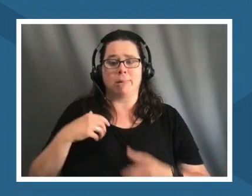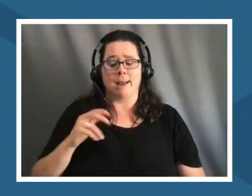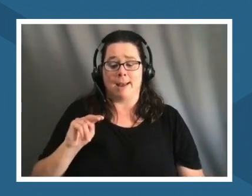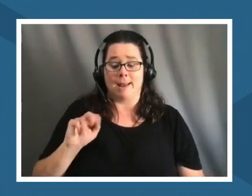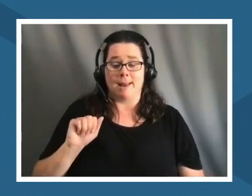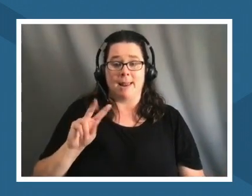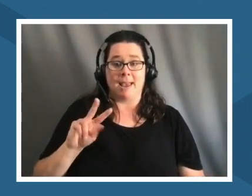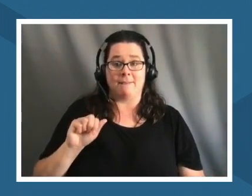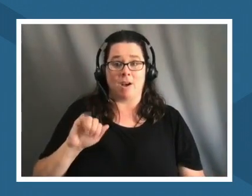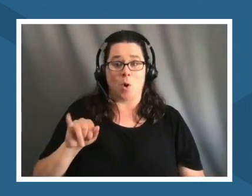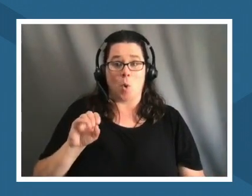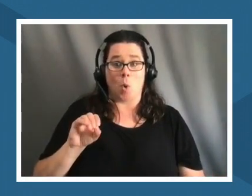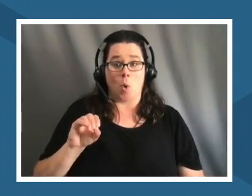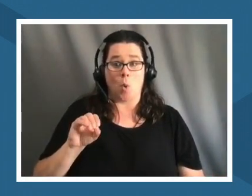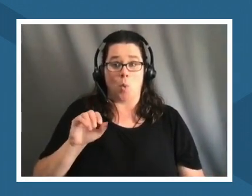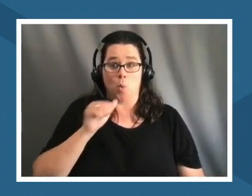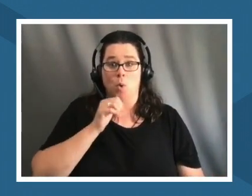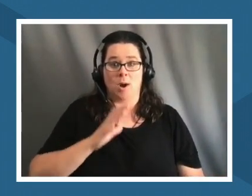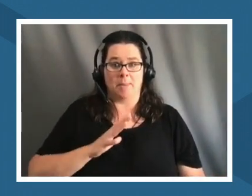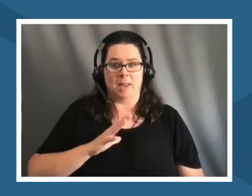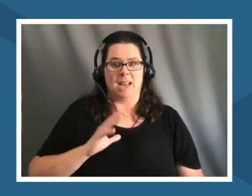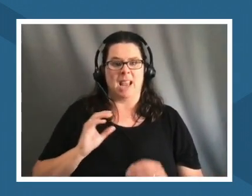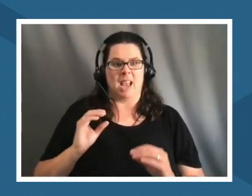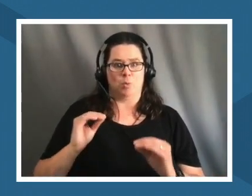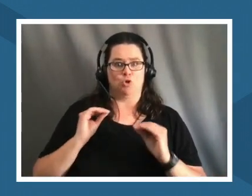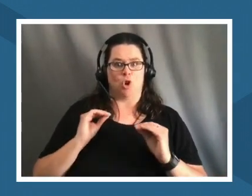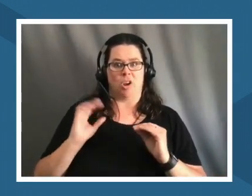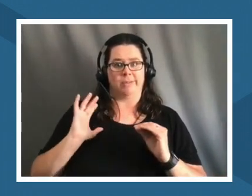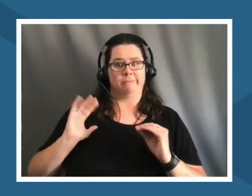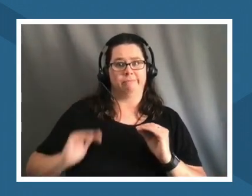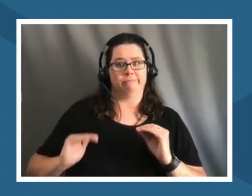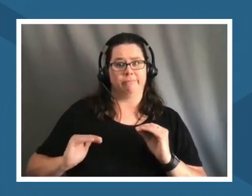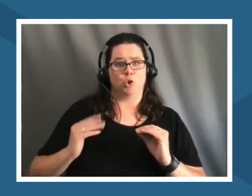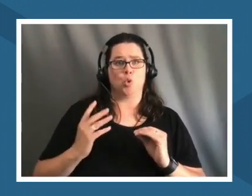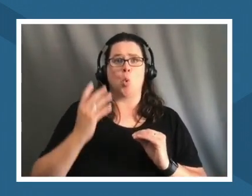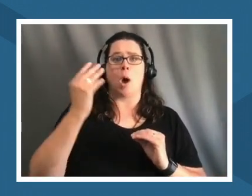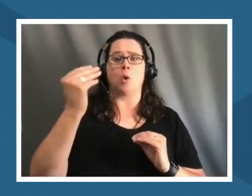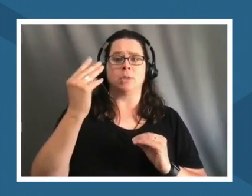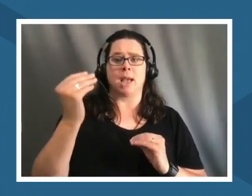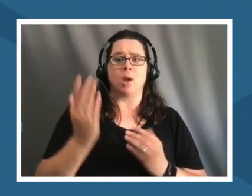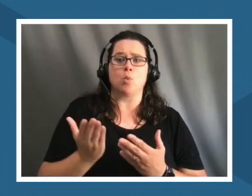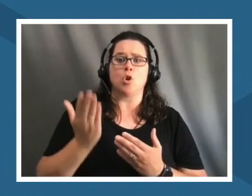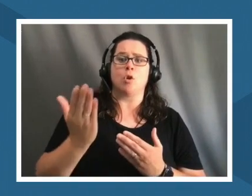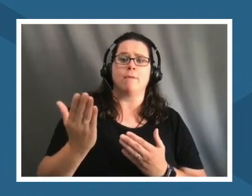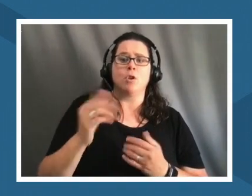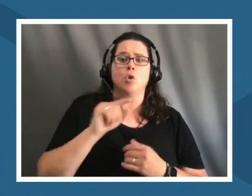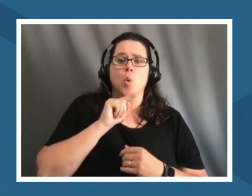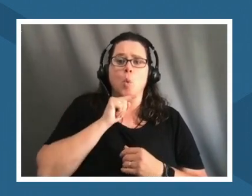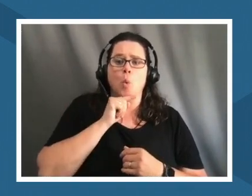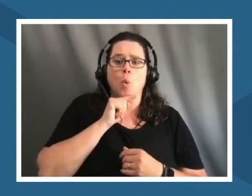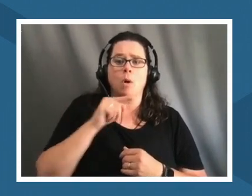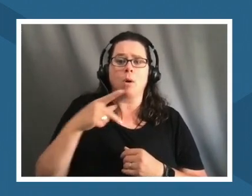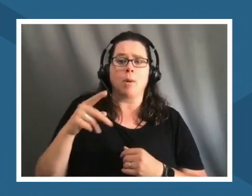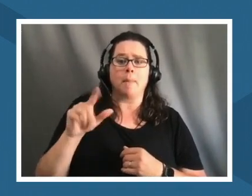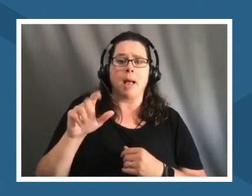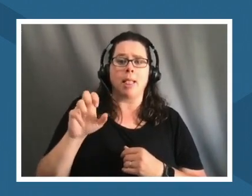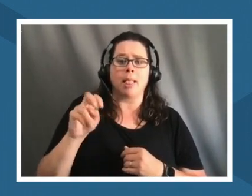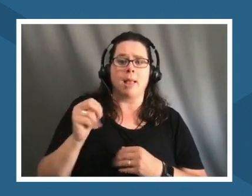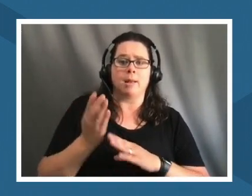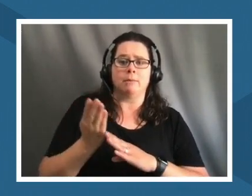was taught early to go outside and and we offer our cornmeal or corn pollen to